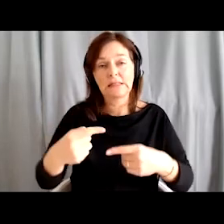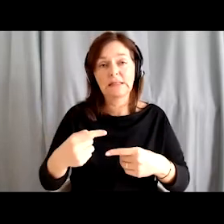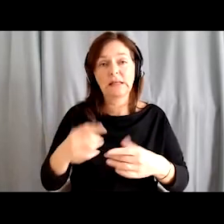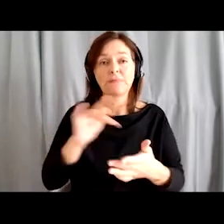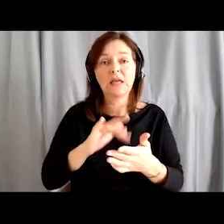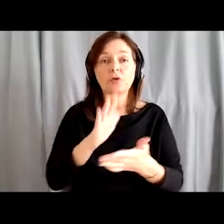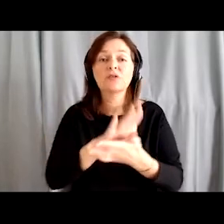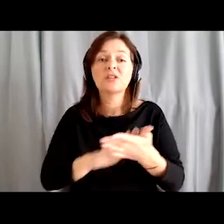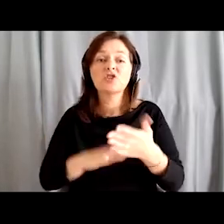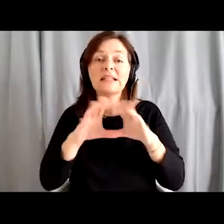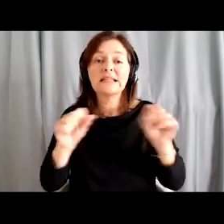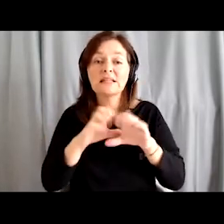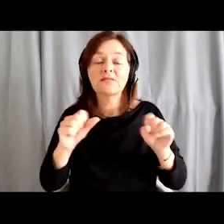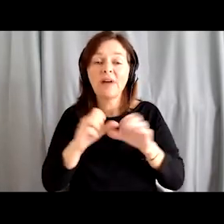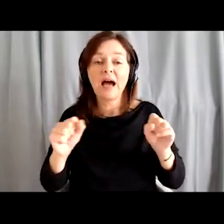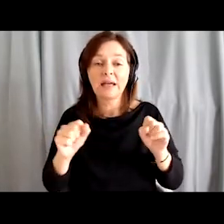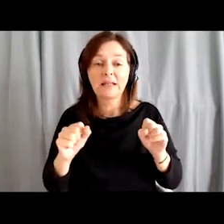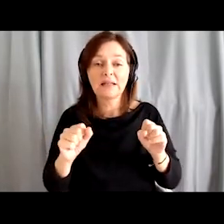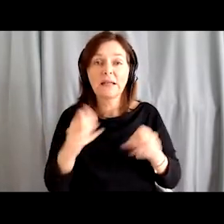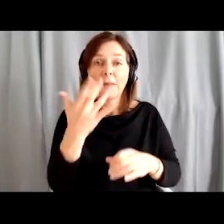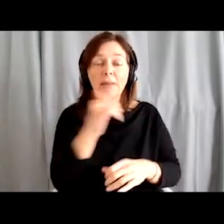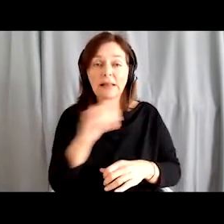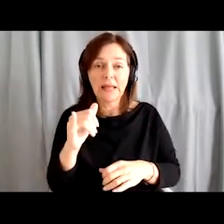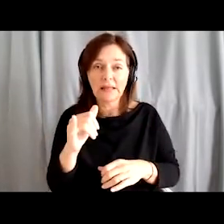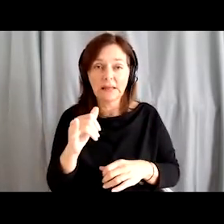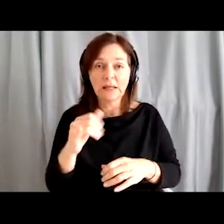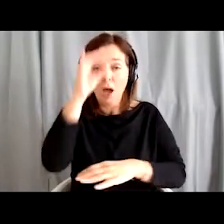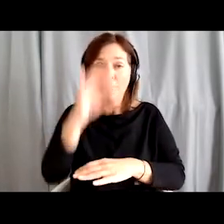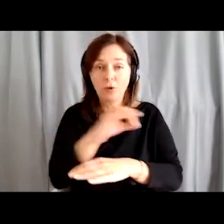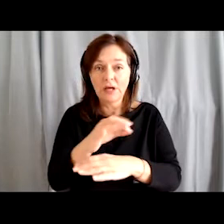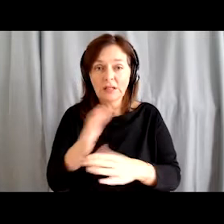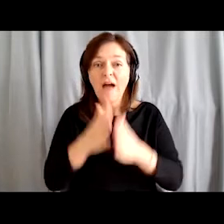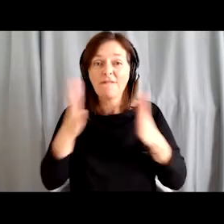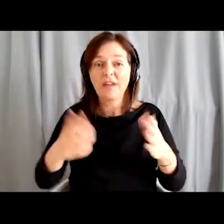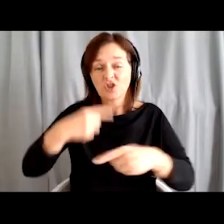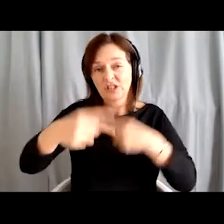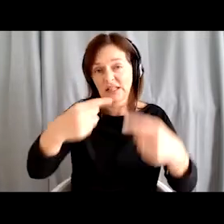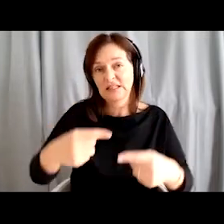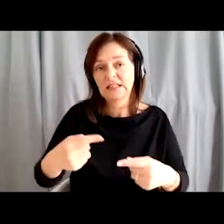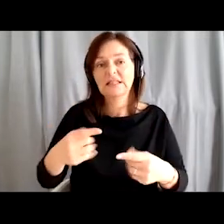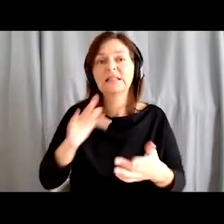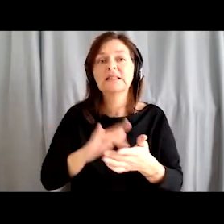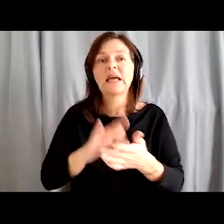of Gorenjska, in the Intergenerational Centre. This created the conditions for the long-term development